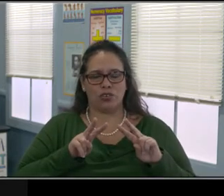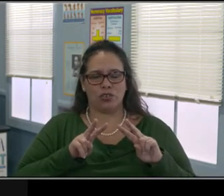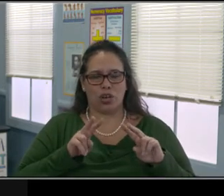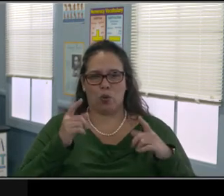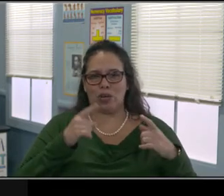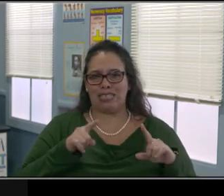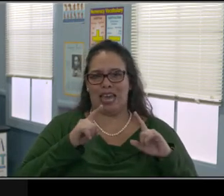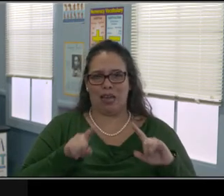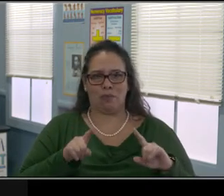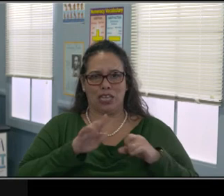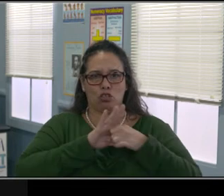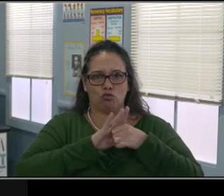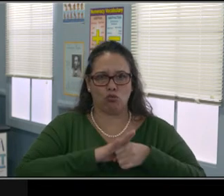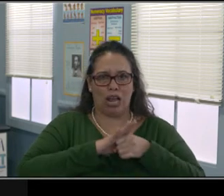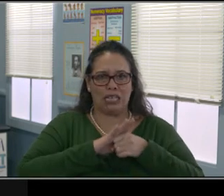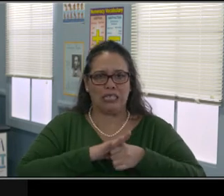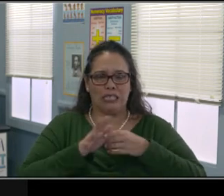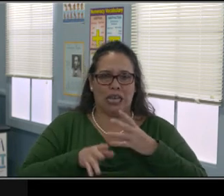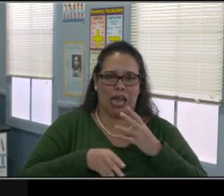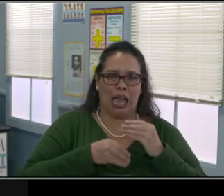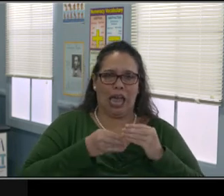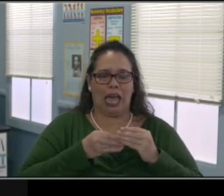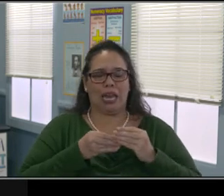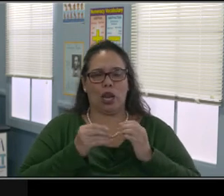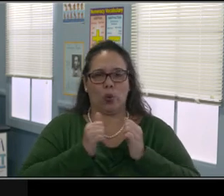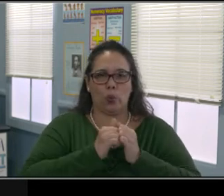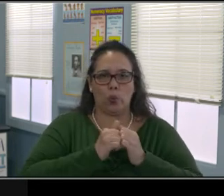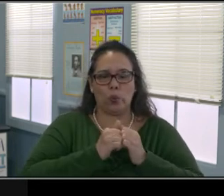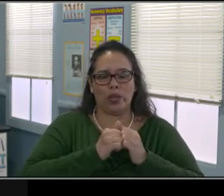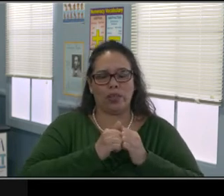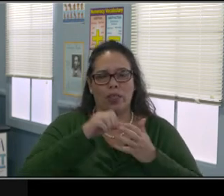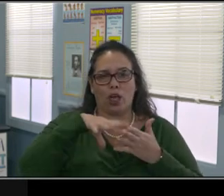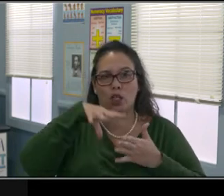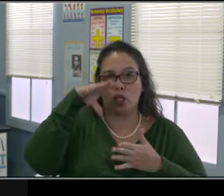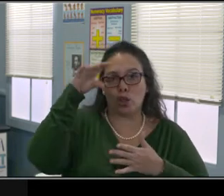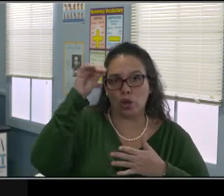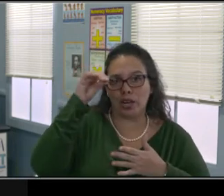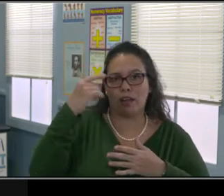So the actual exchange between teachers and students.